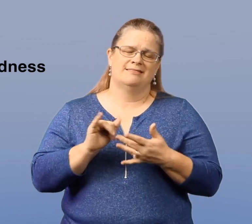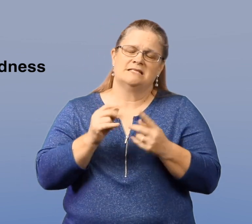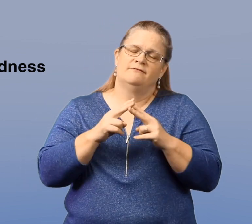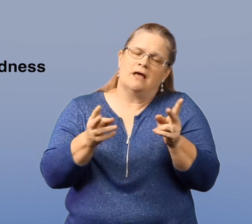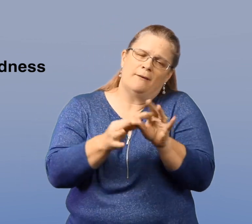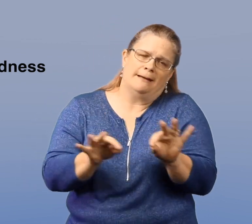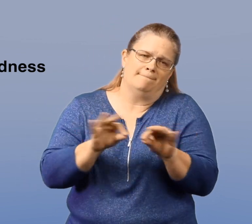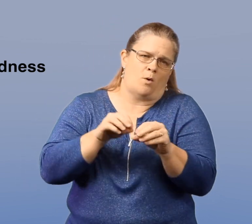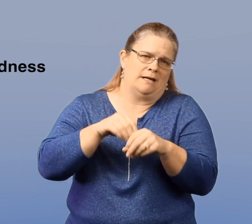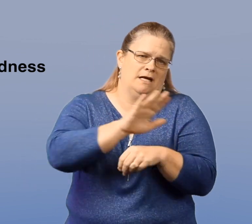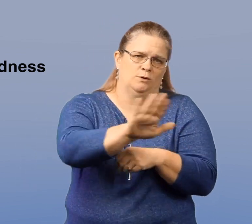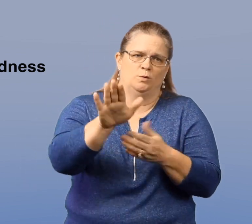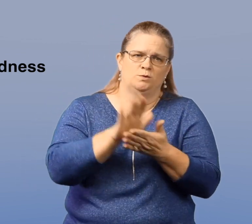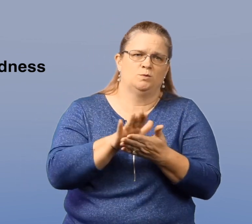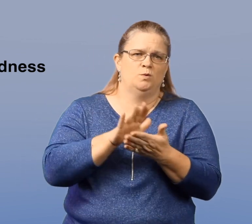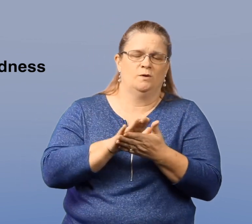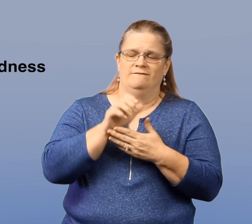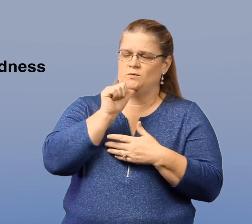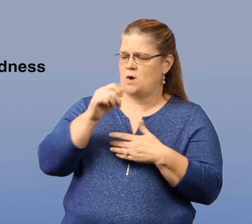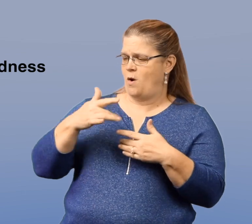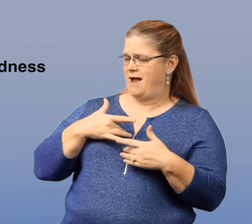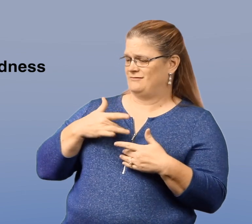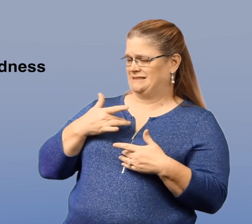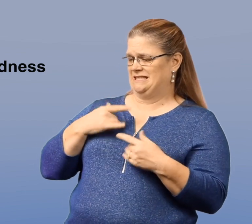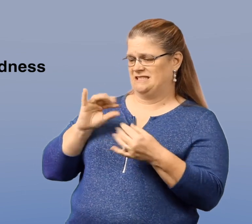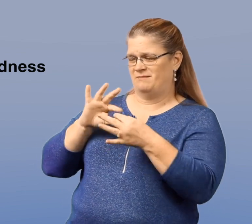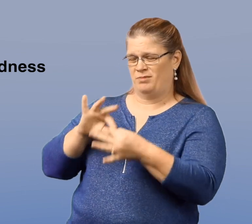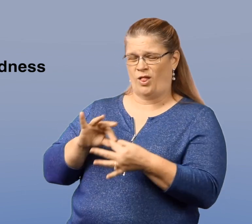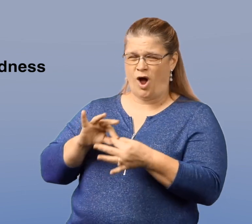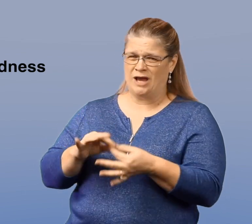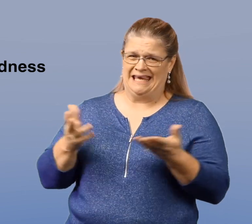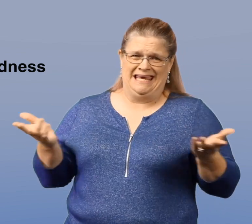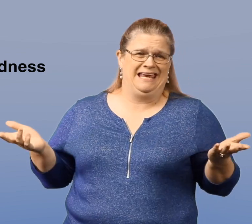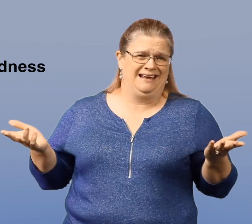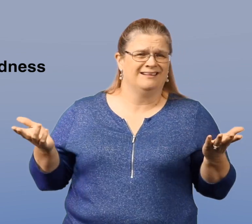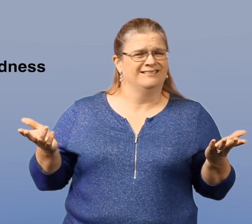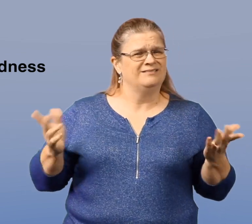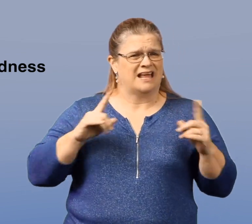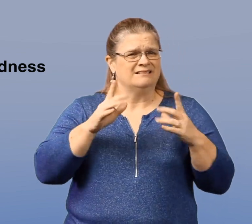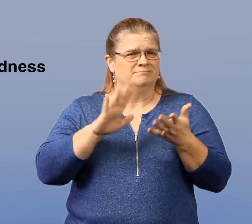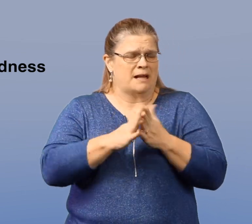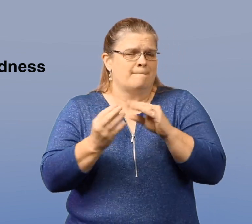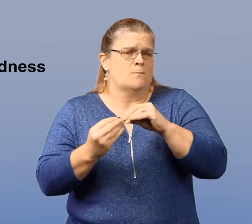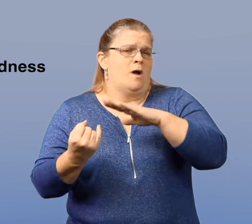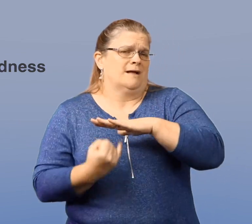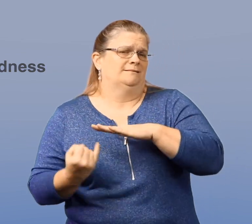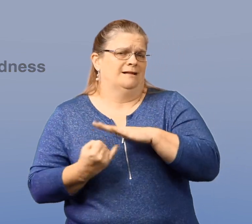that is incredibly important in your school. If a student does not have a sense of belonging, they become further isolated.